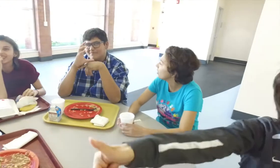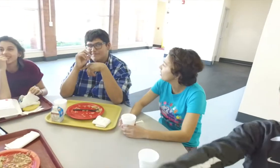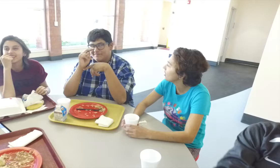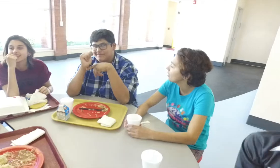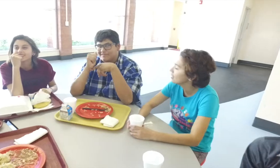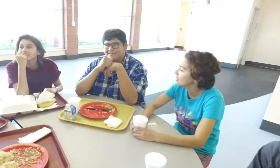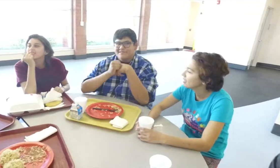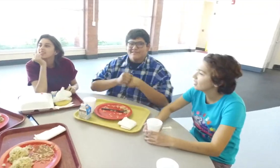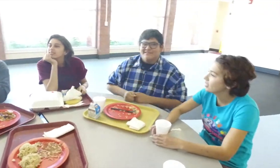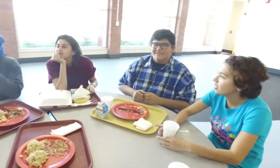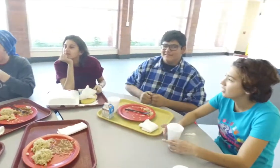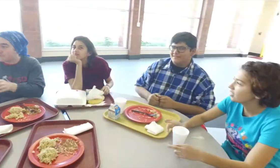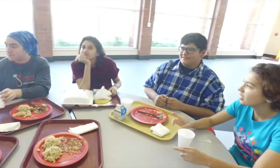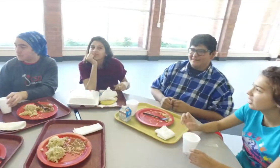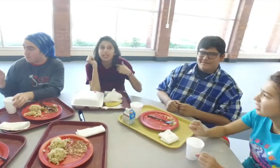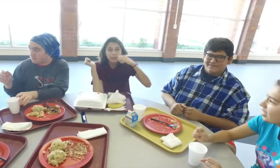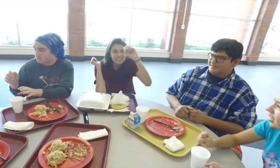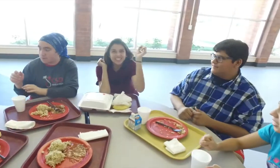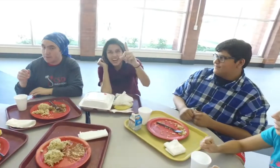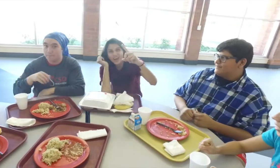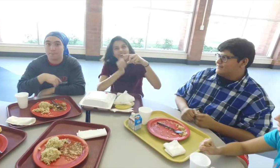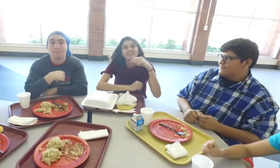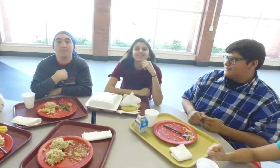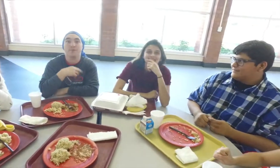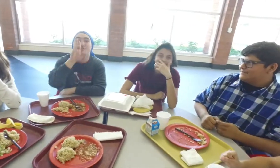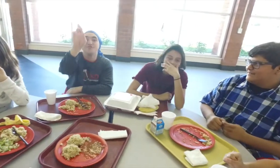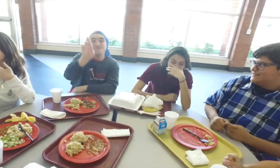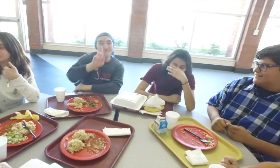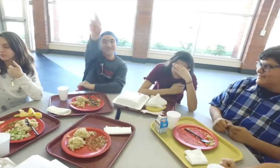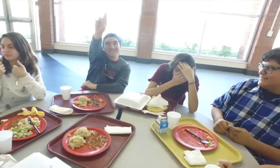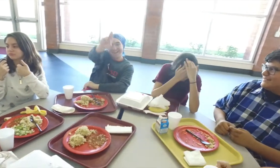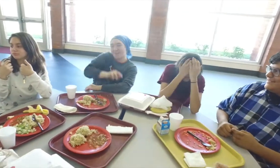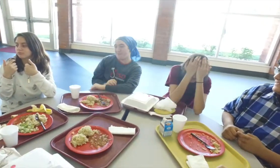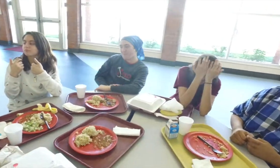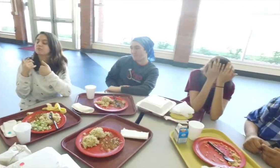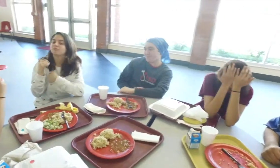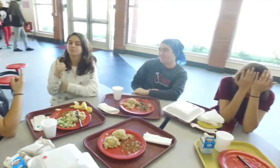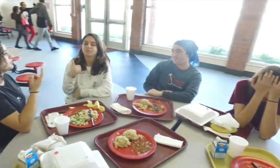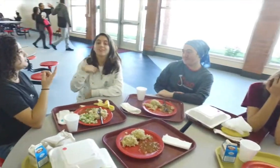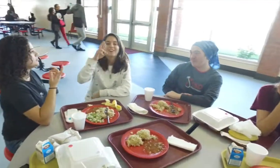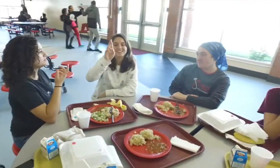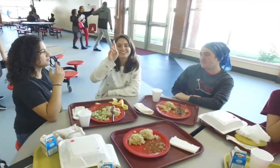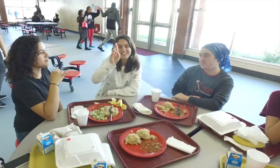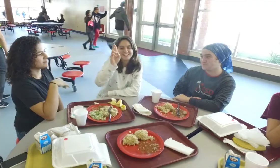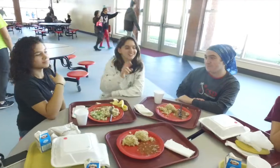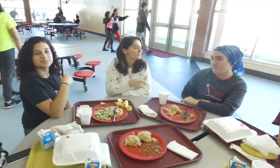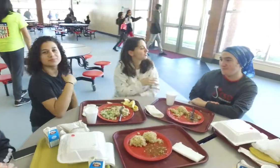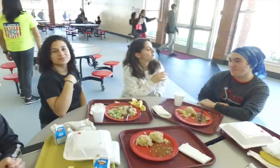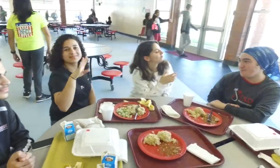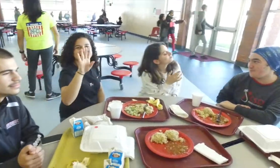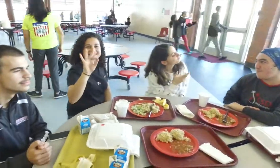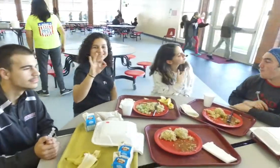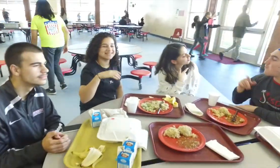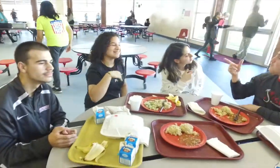Corona San Diego Riverside Bakersfield